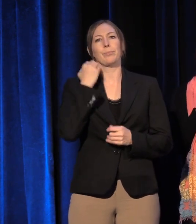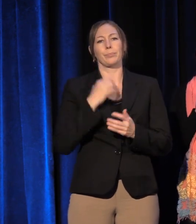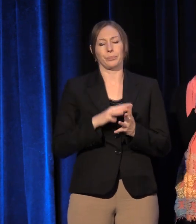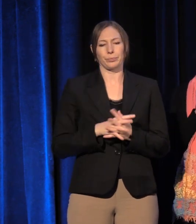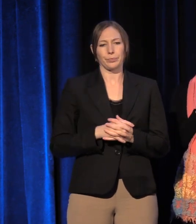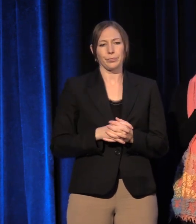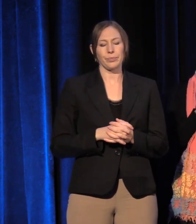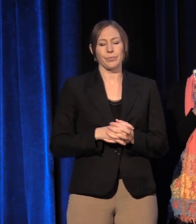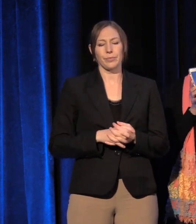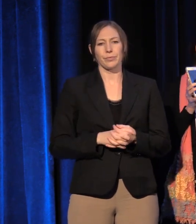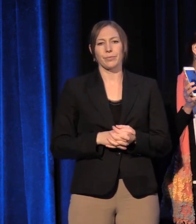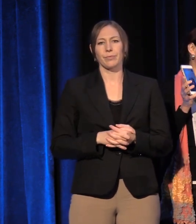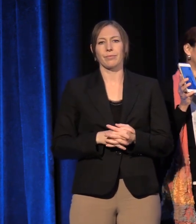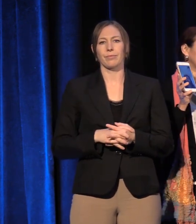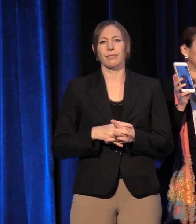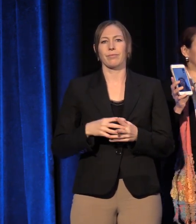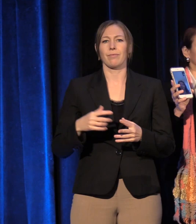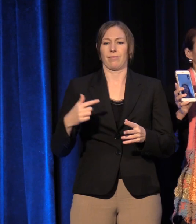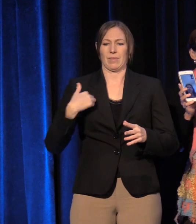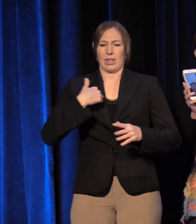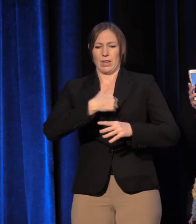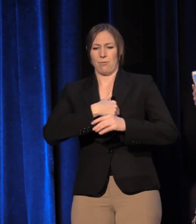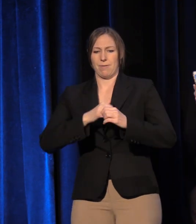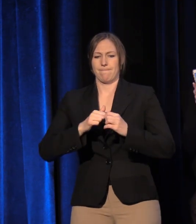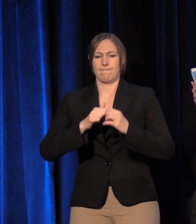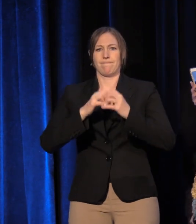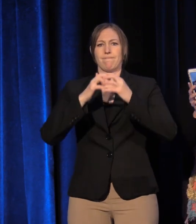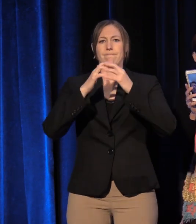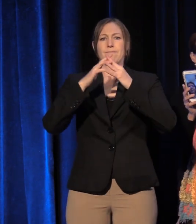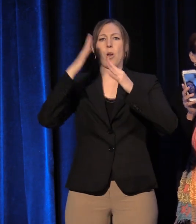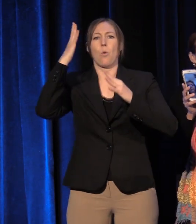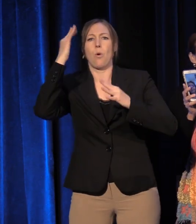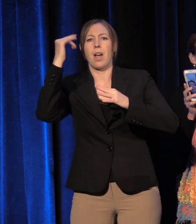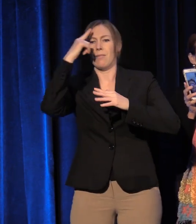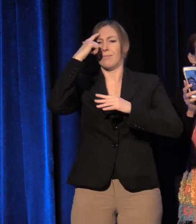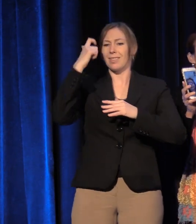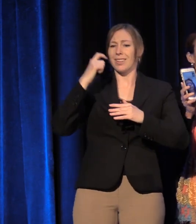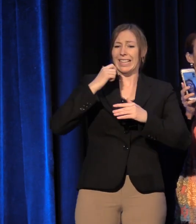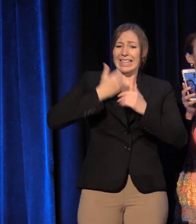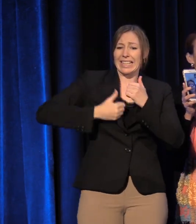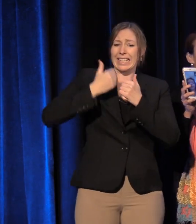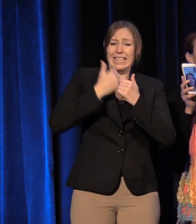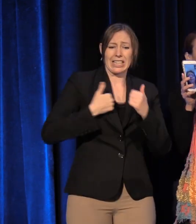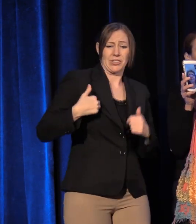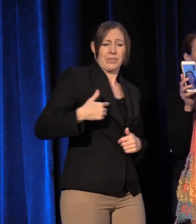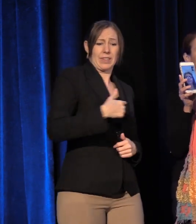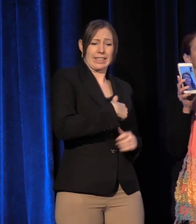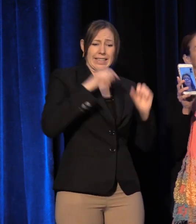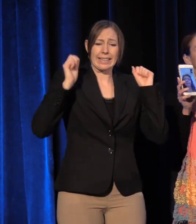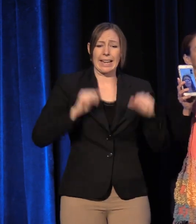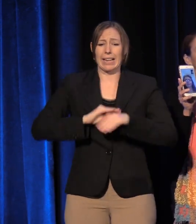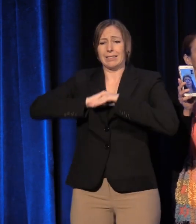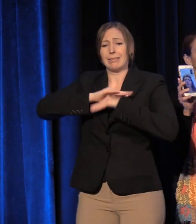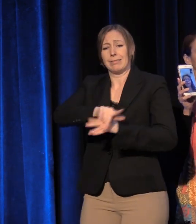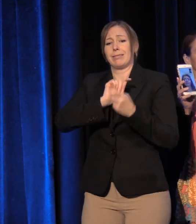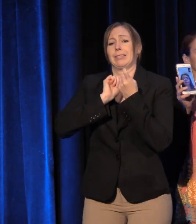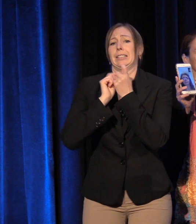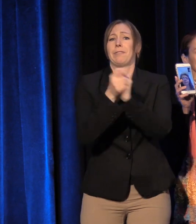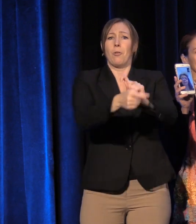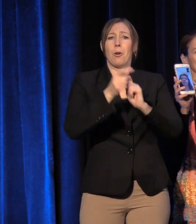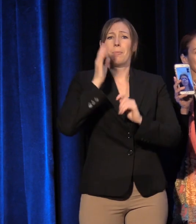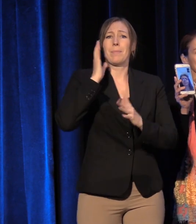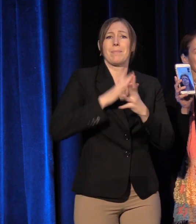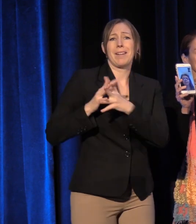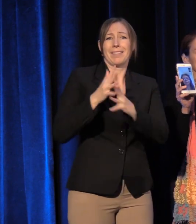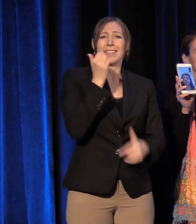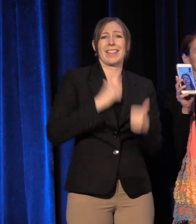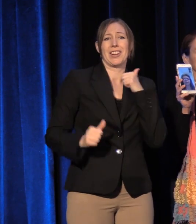It was manifested on the radical premise that we all have the power to transform the American Theatre, and in fact, its future relevance demands that we do.